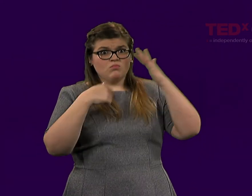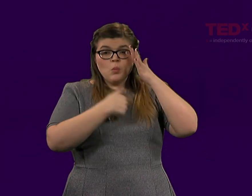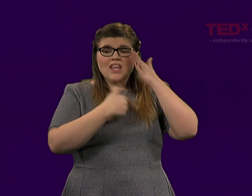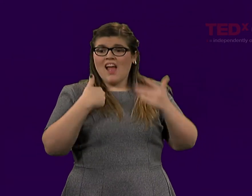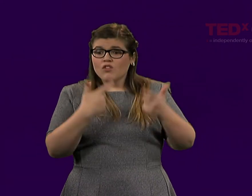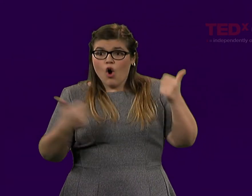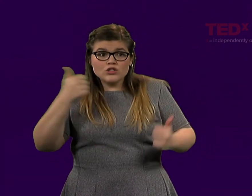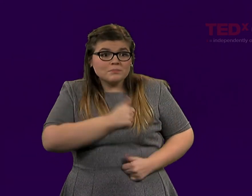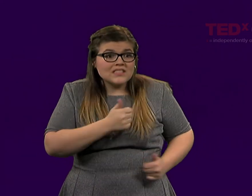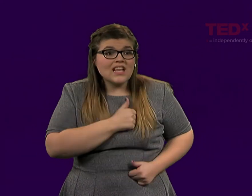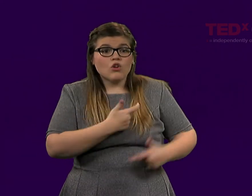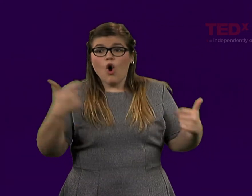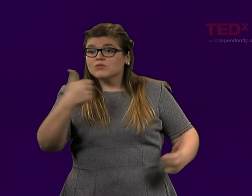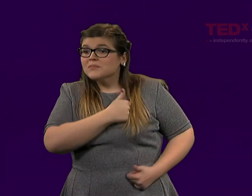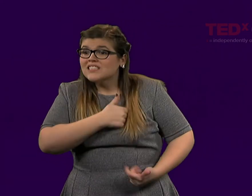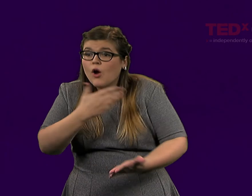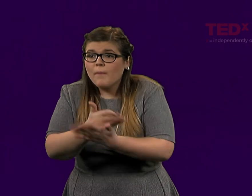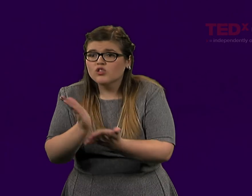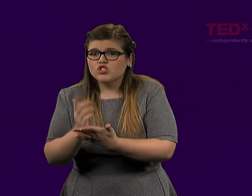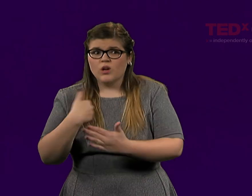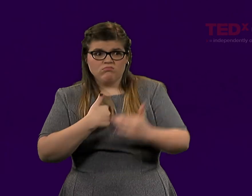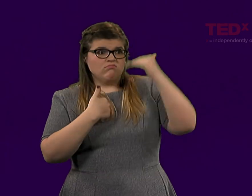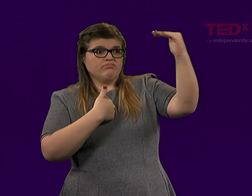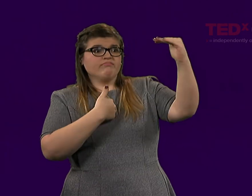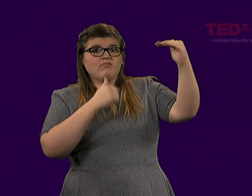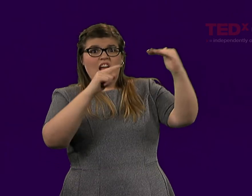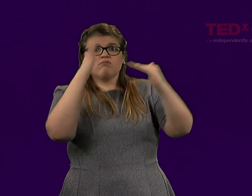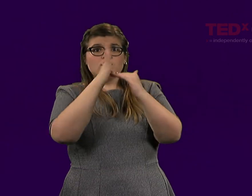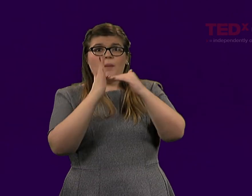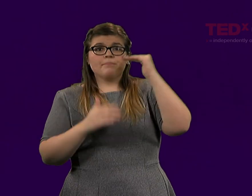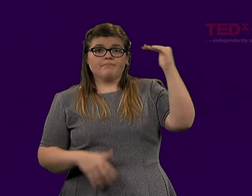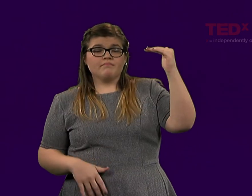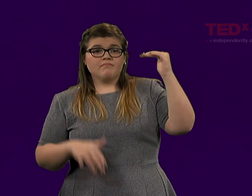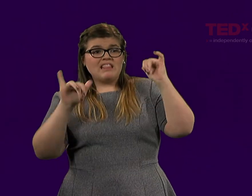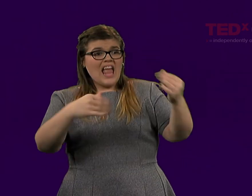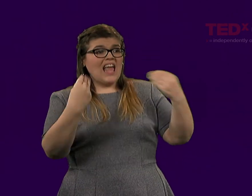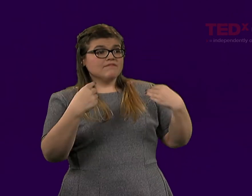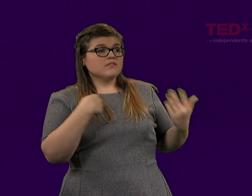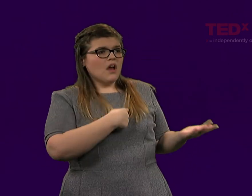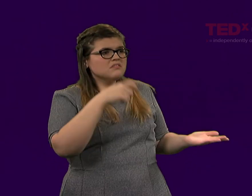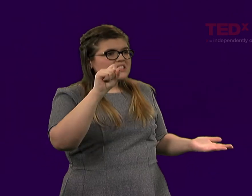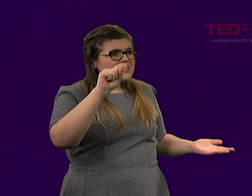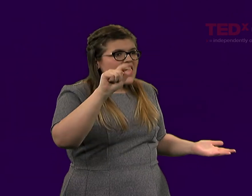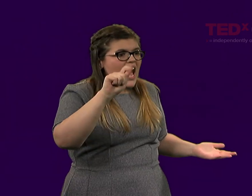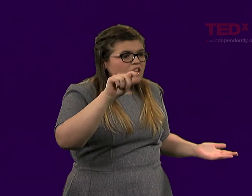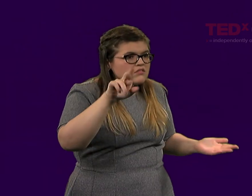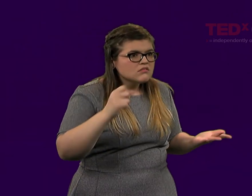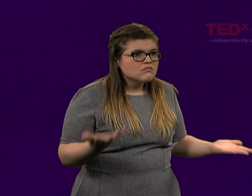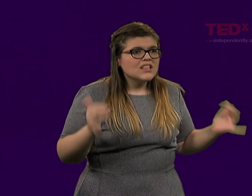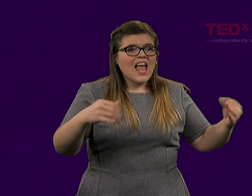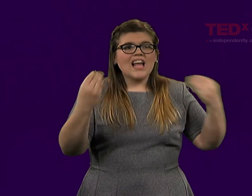the largest military budget. And that gives us status. America, that gives America power.